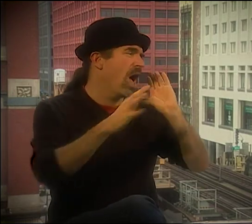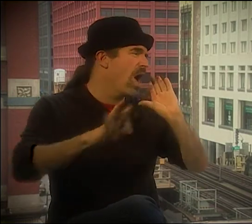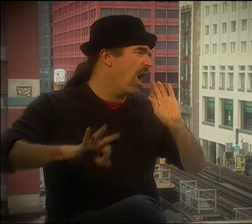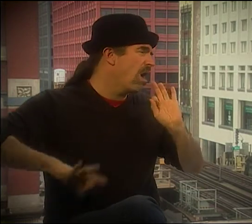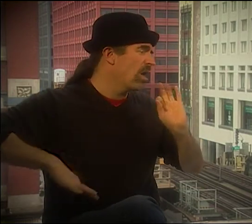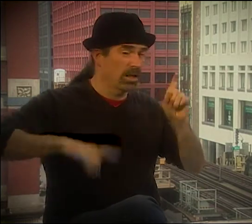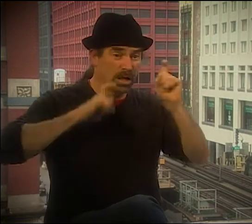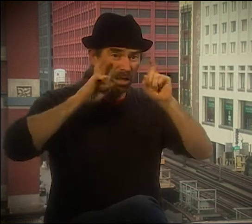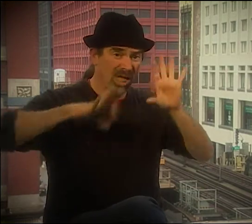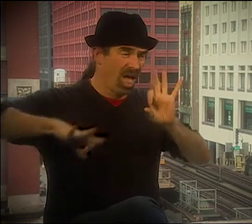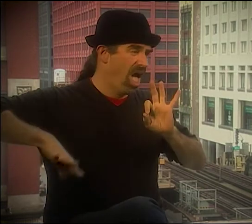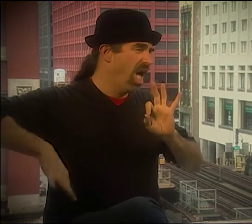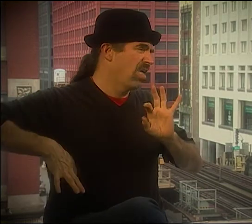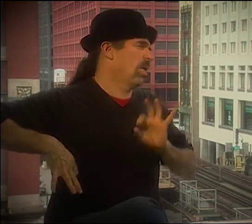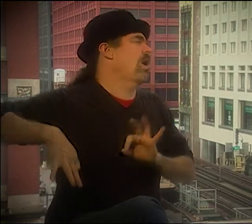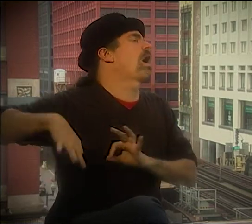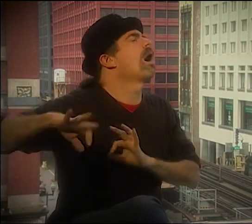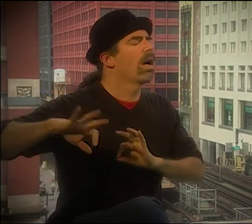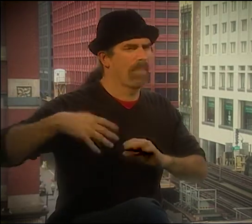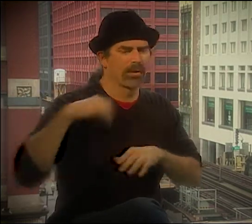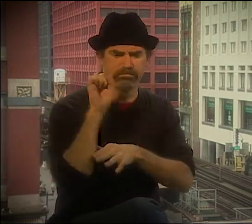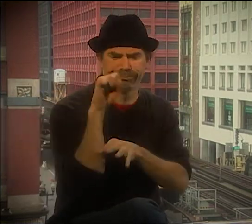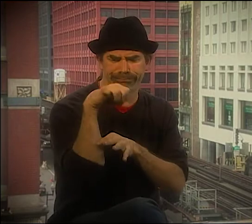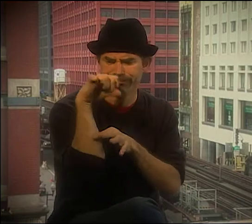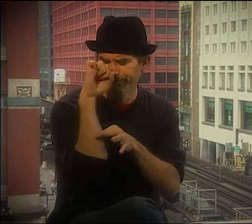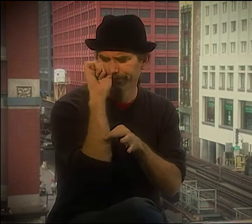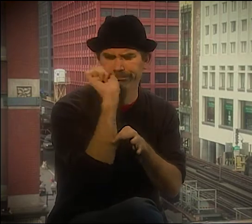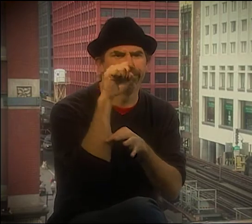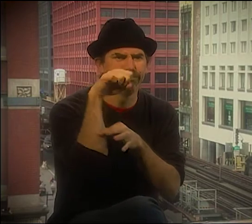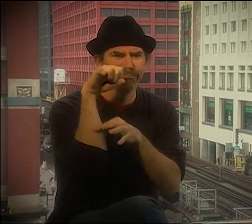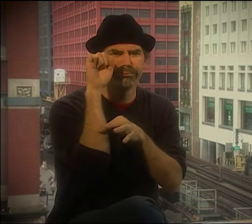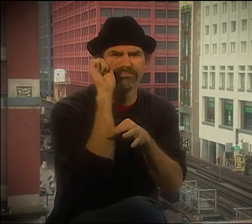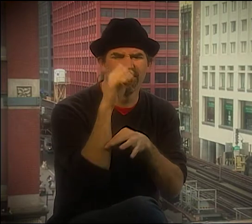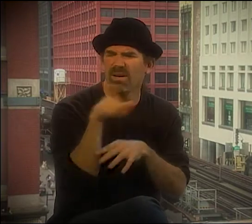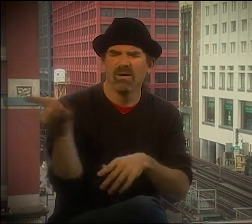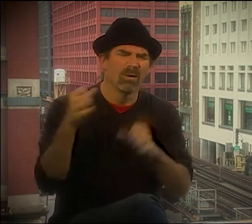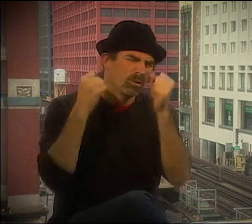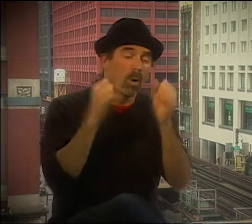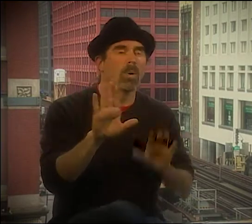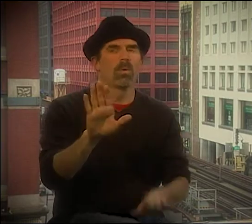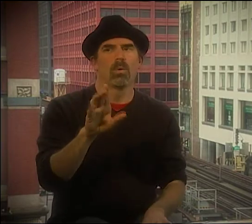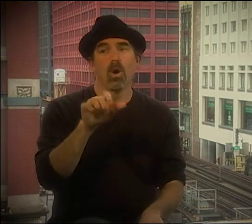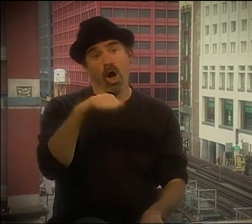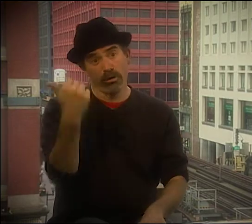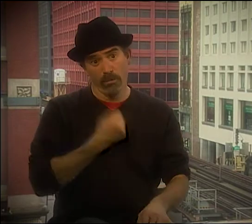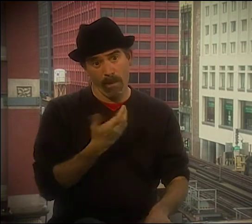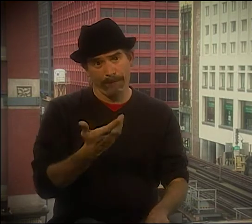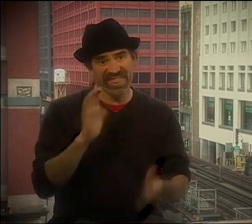HER TIMING WAS DIFFERENT THAN MINE. YOU KNOW, SLOW MOTION. I LOVE HER SLOW MOTION, ESPECIALLY